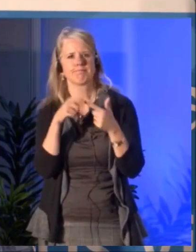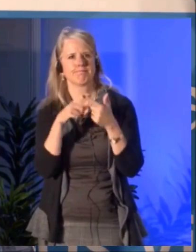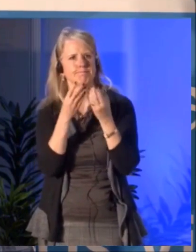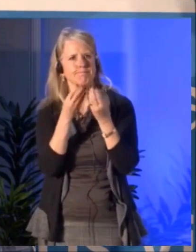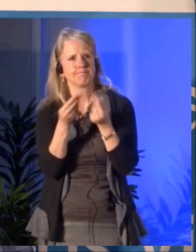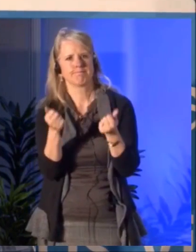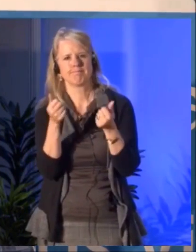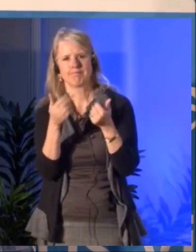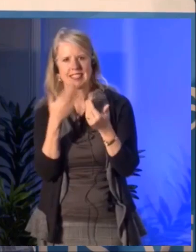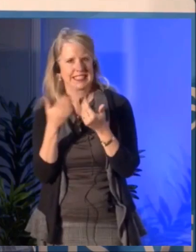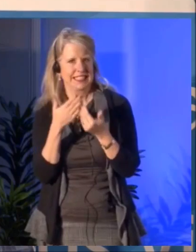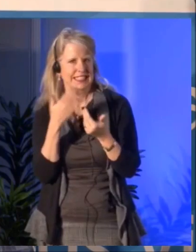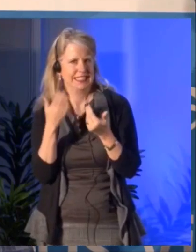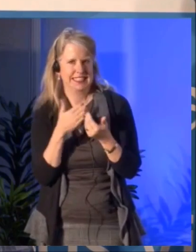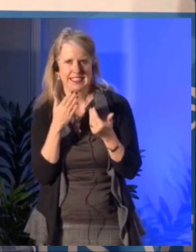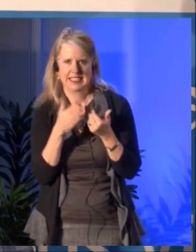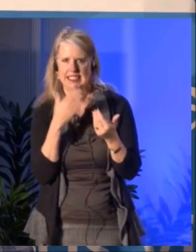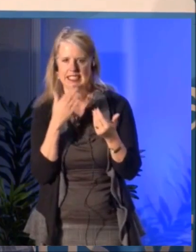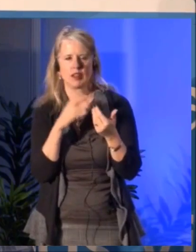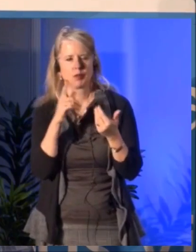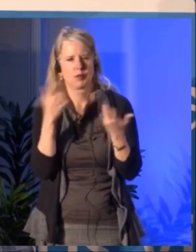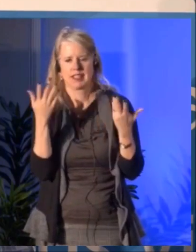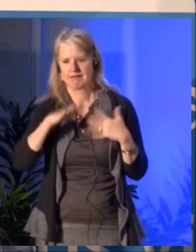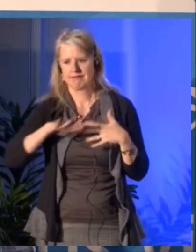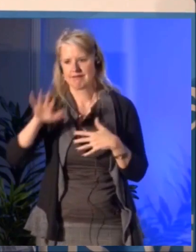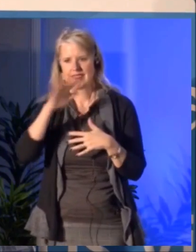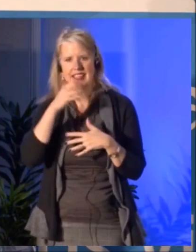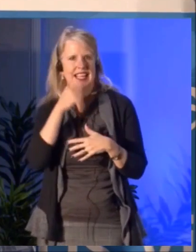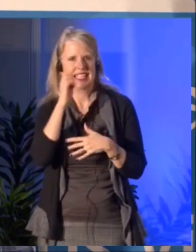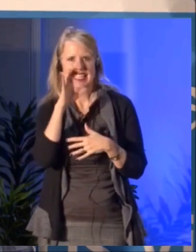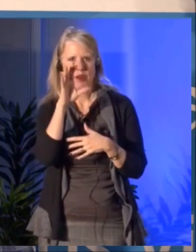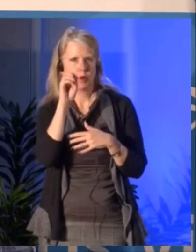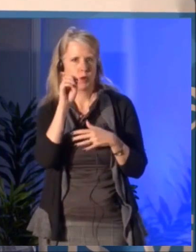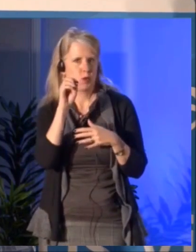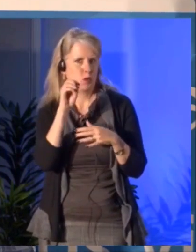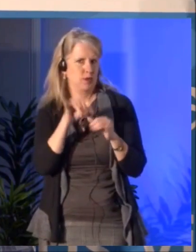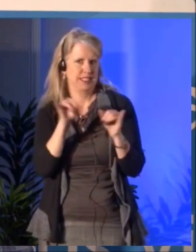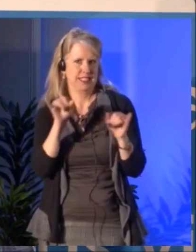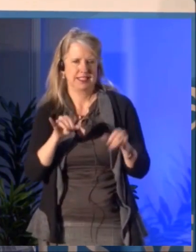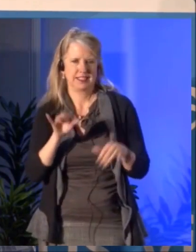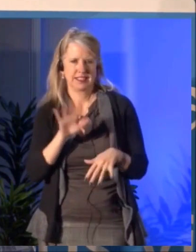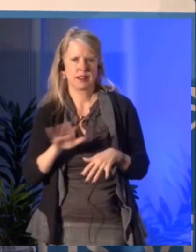at the federal level than if you are coming from a province where there's no investment for international.